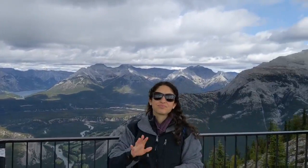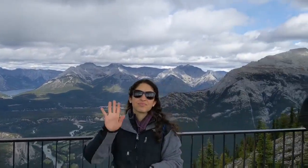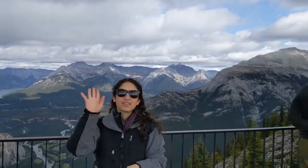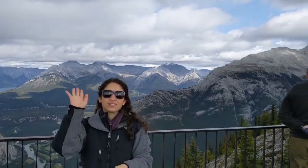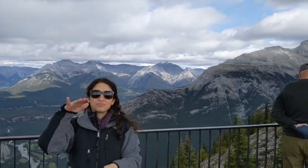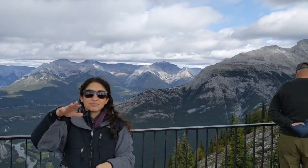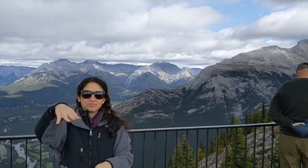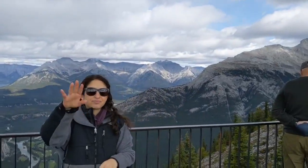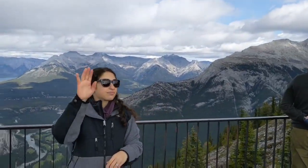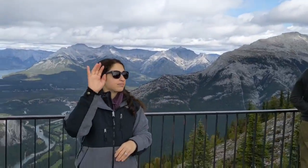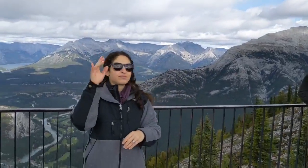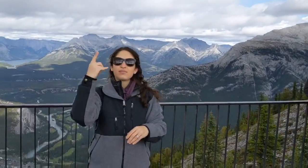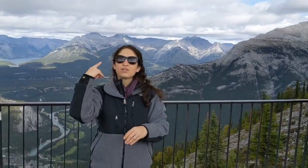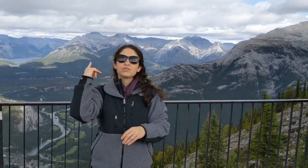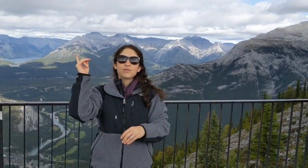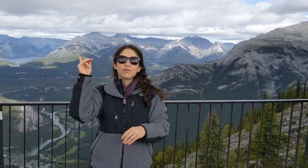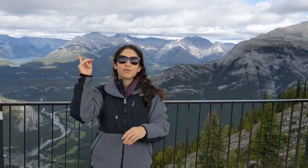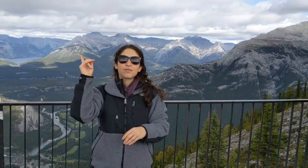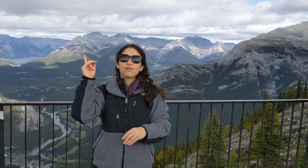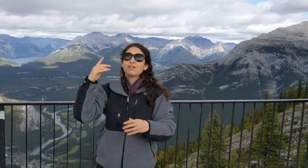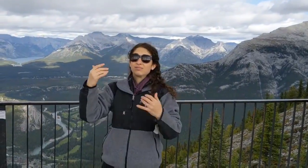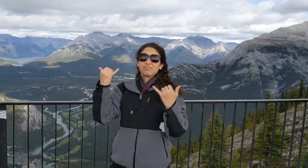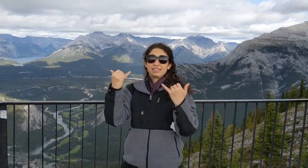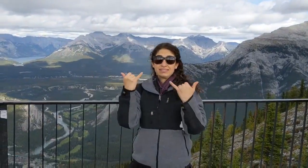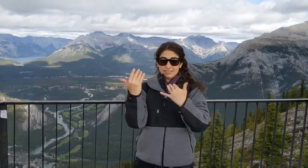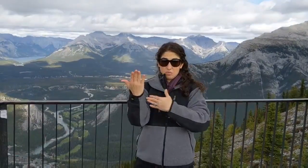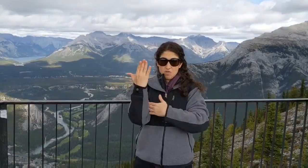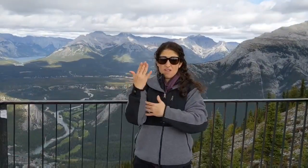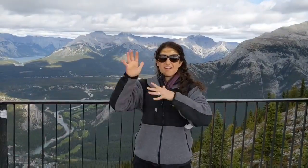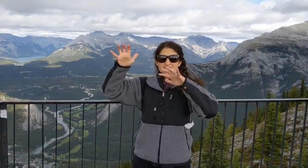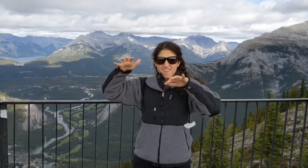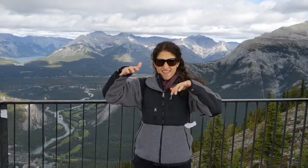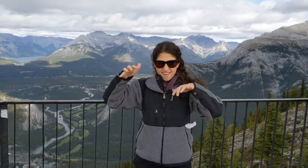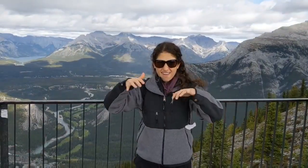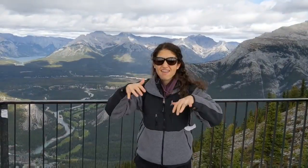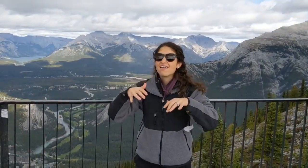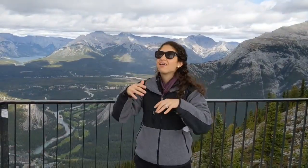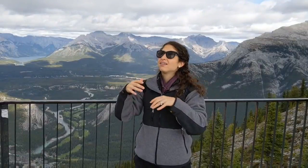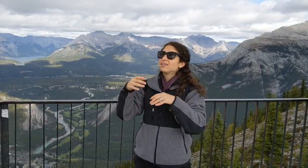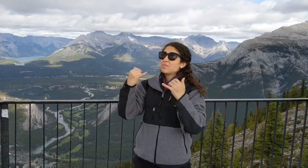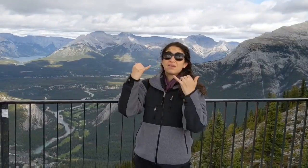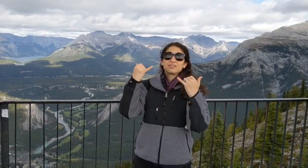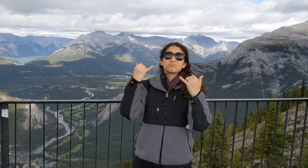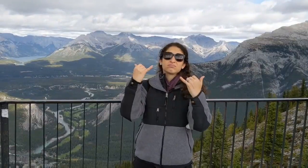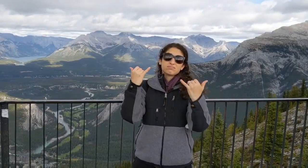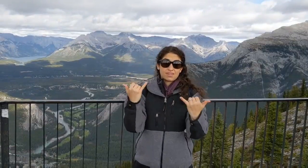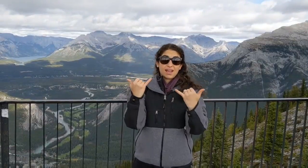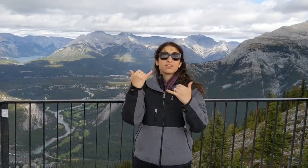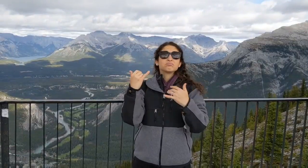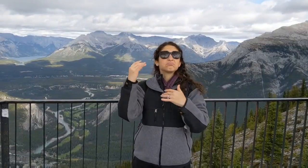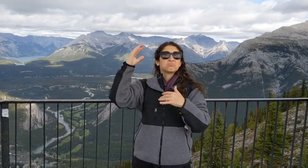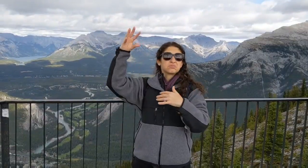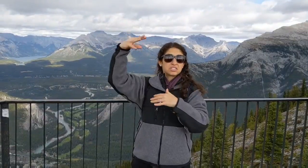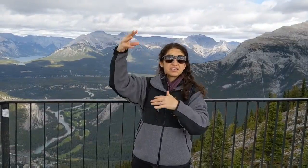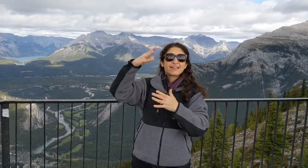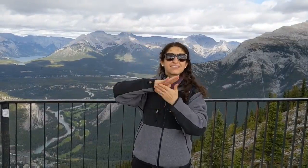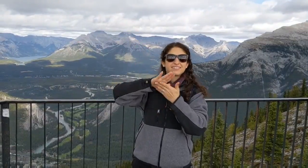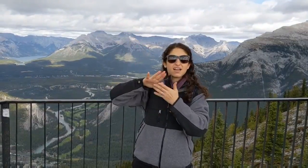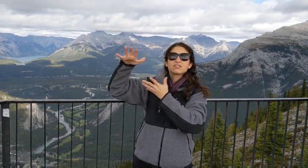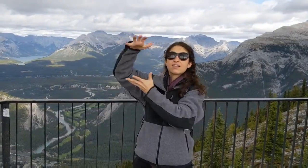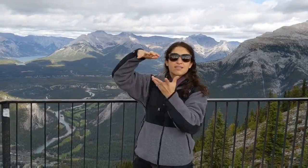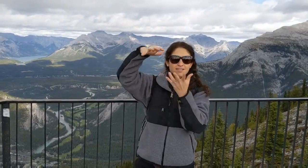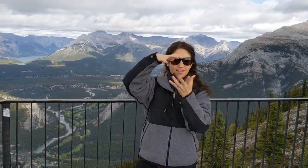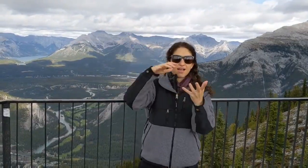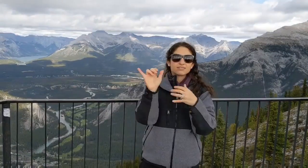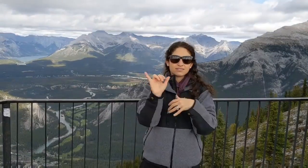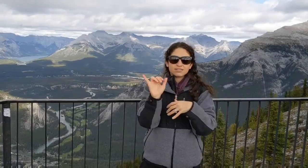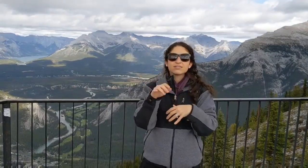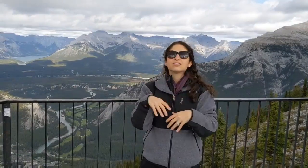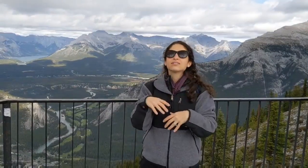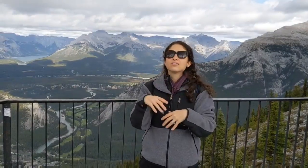Oh! Um, so this morning, there was rain, and now it's kind of sunny, cloudy.